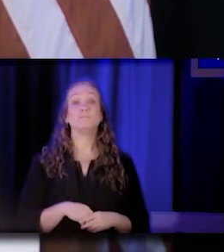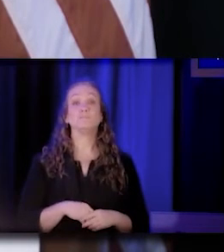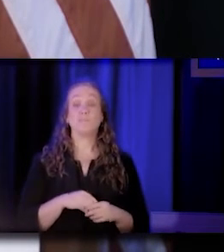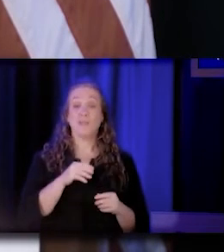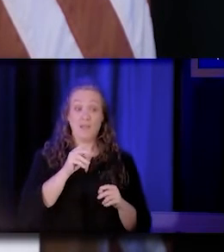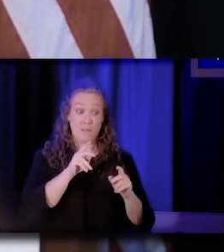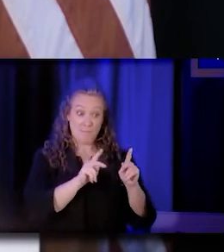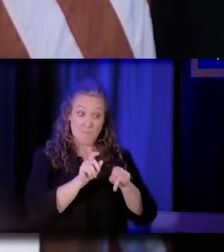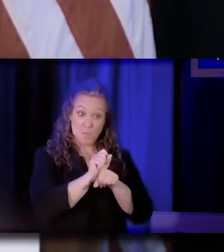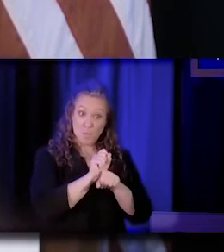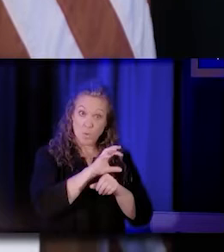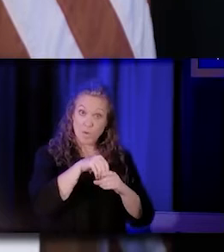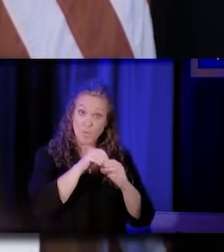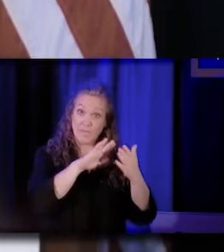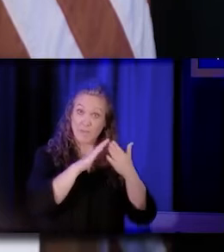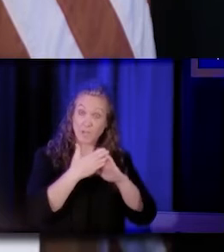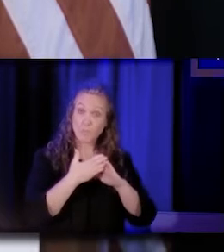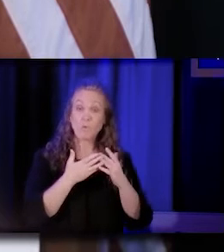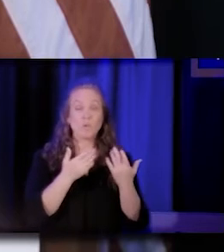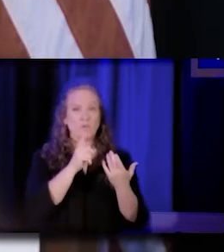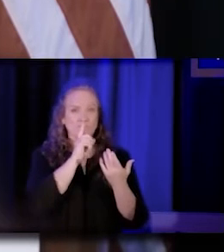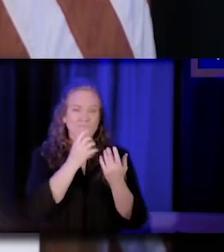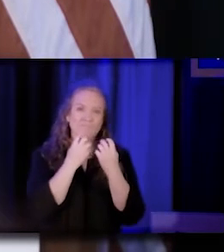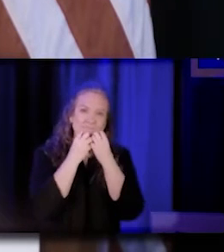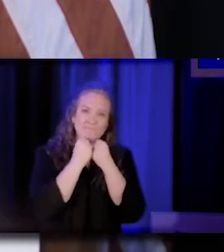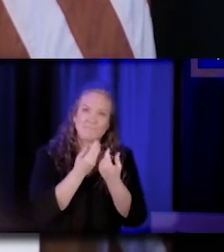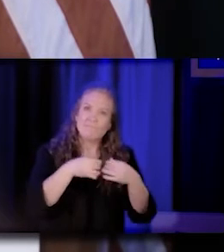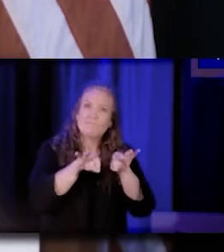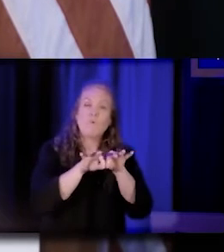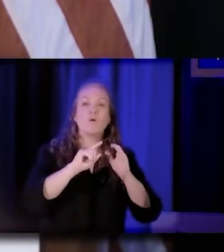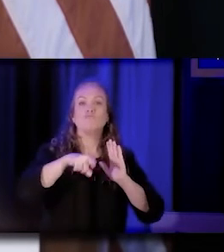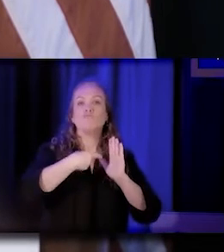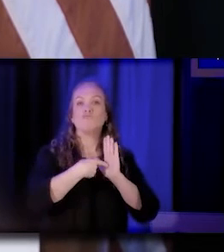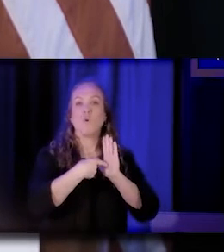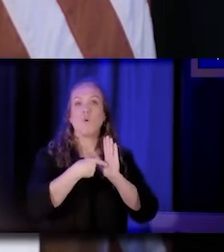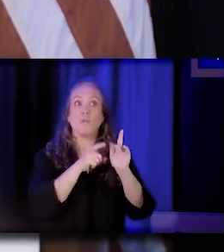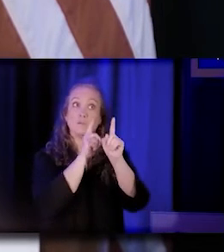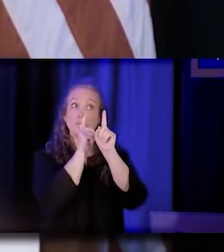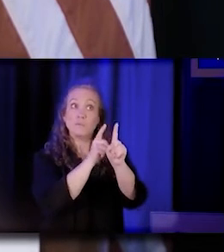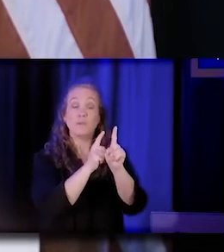and community health representatives have a vital role to play in creating a modern healthcare workforce.